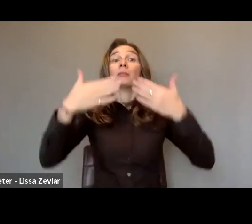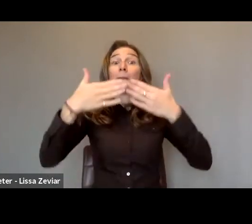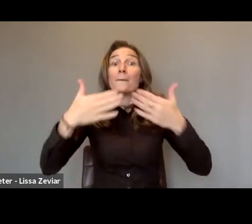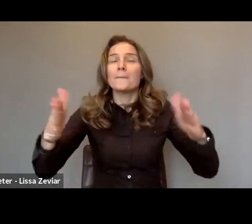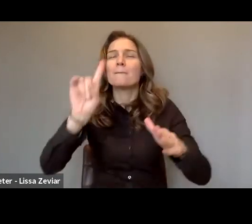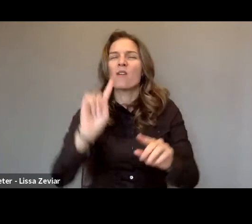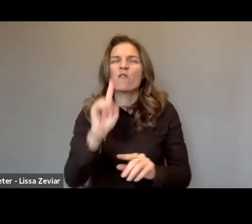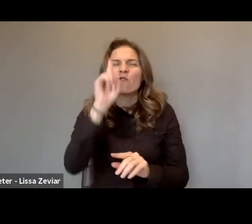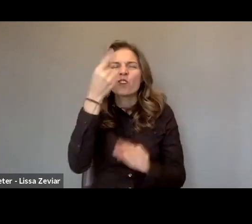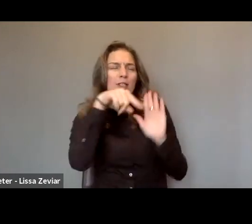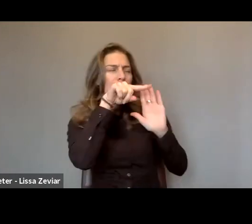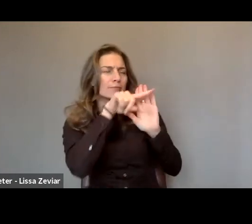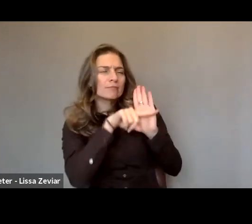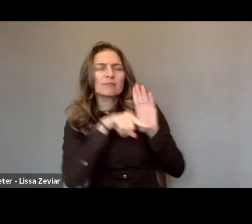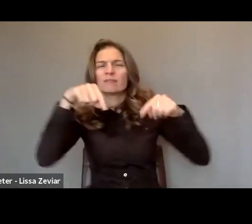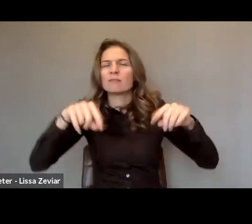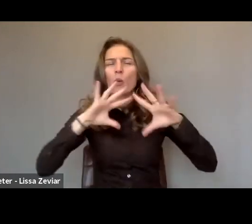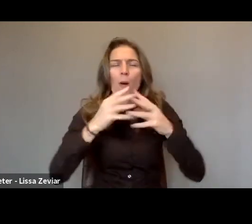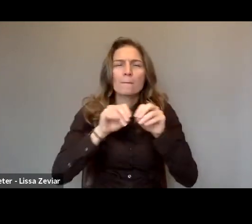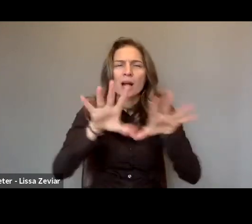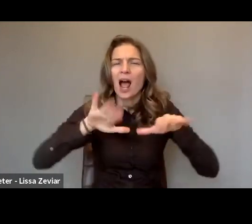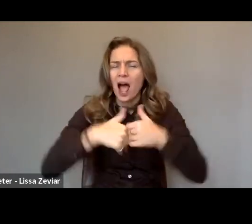and housekeeping rules for how the webinar will work.